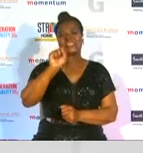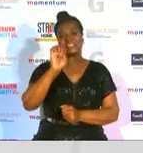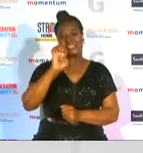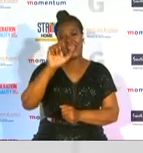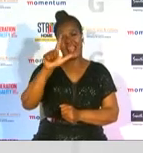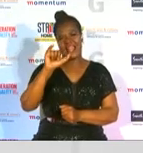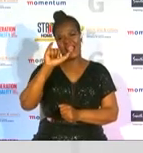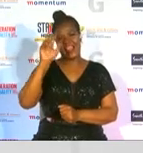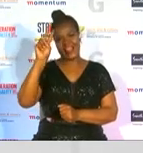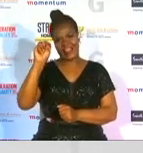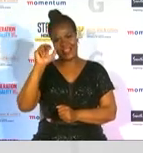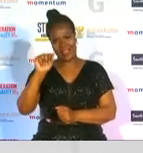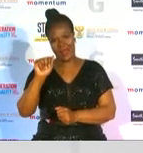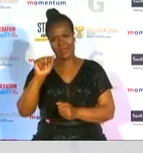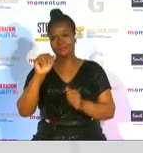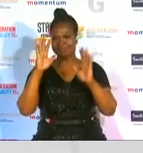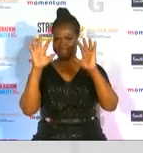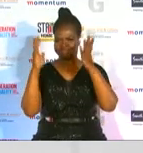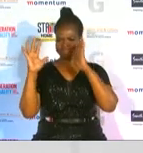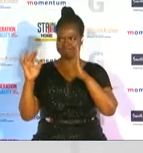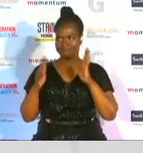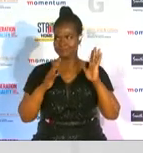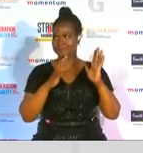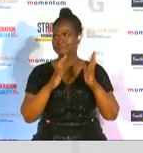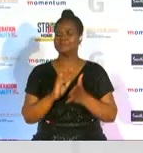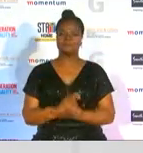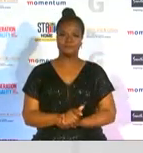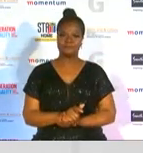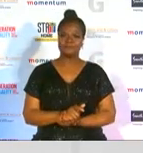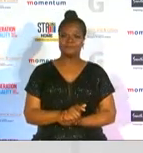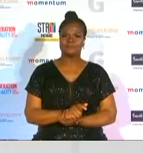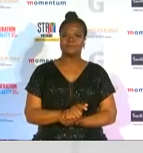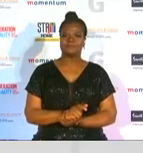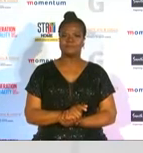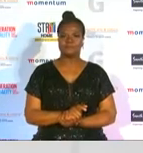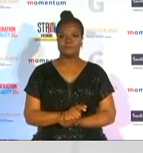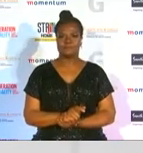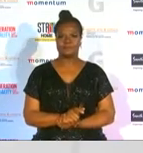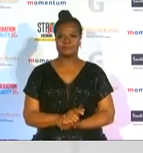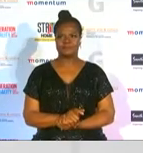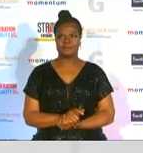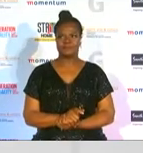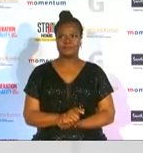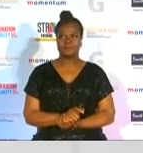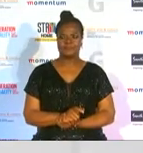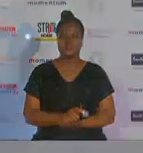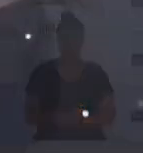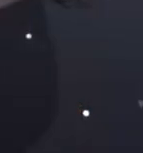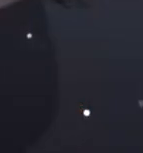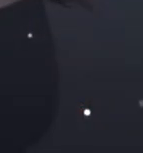and to present this award brand south africa play your part ambassador janita kumalo